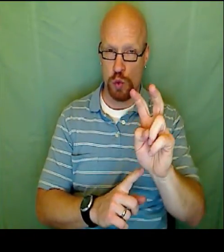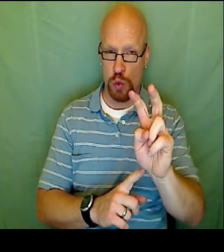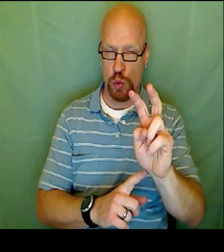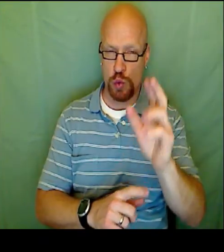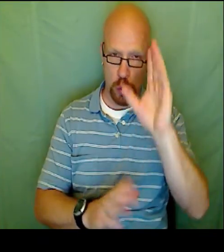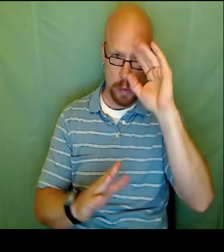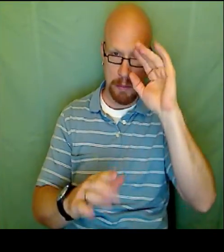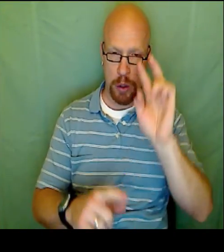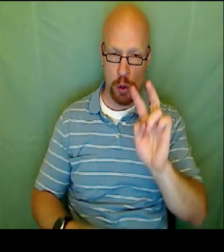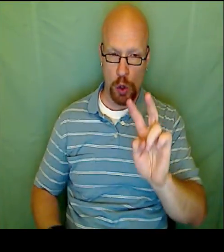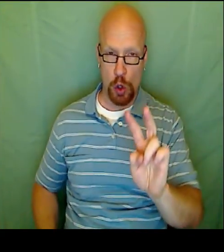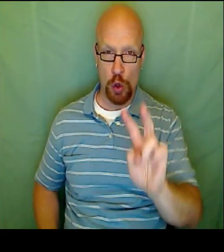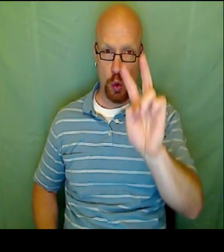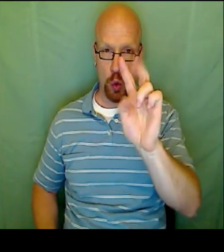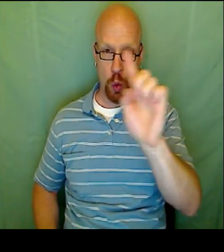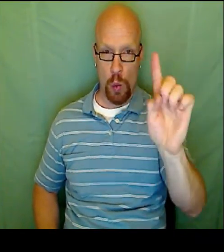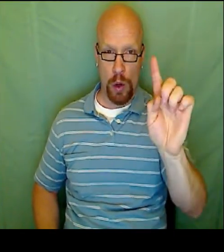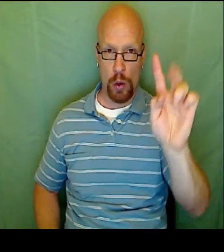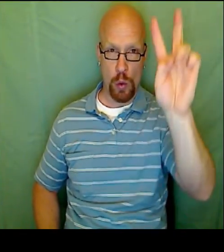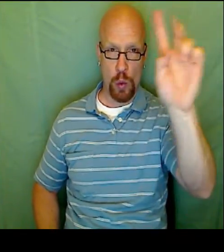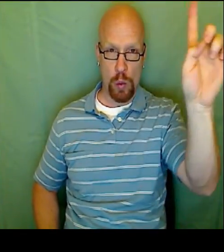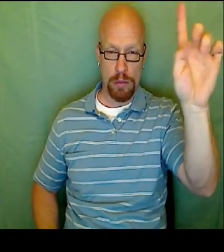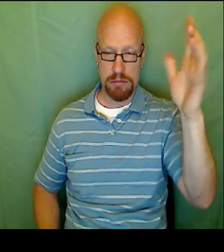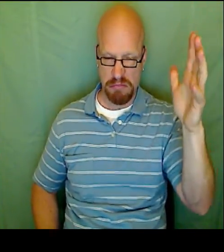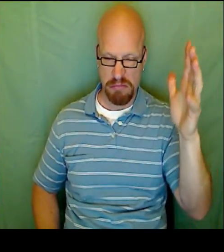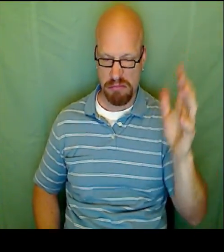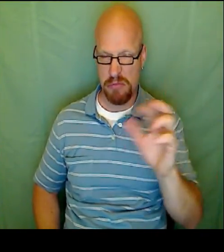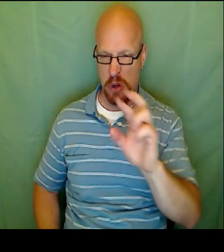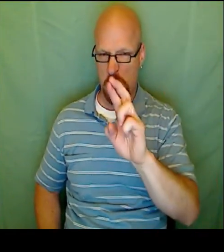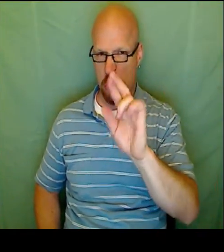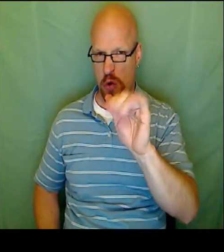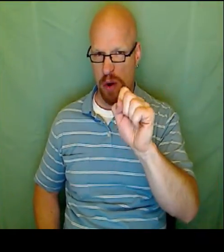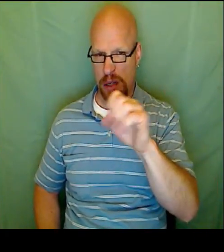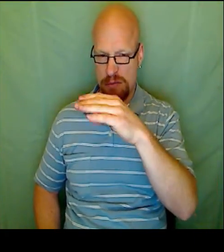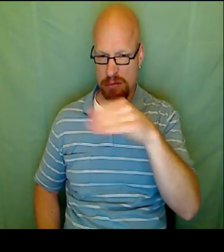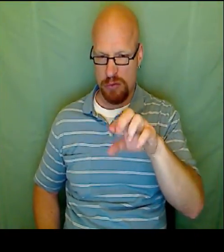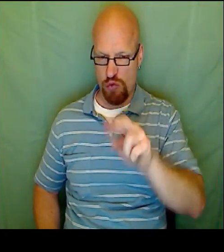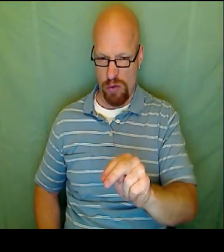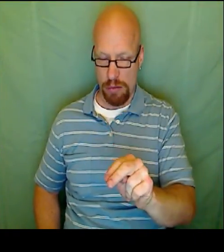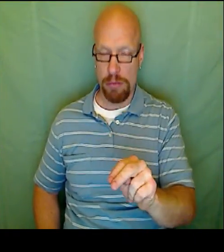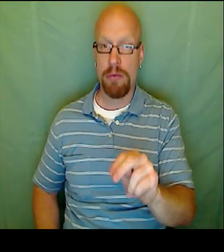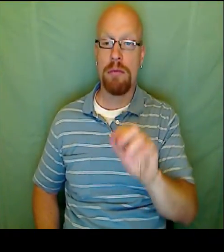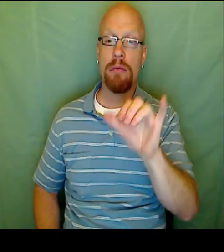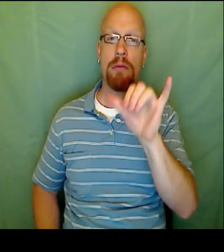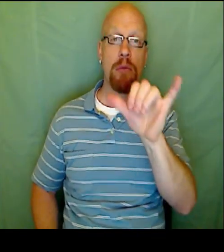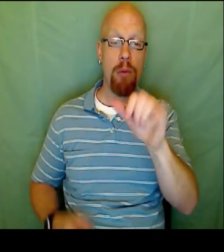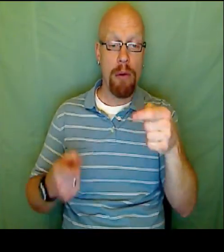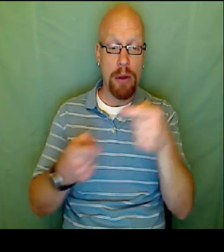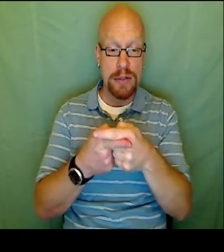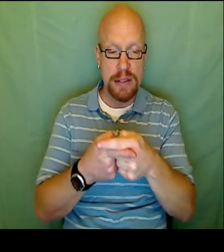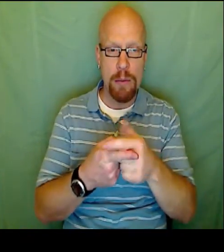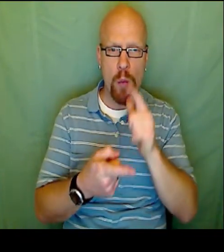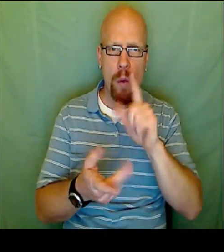Now our second equation, the slope is two. So it's going to be up two over one.